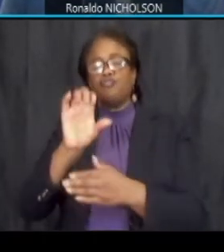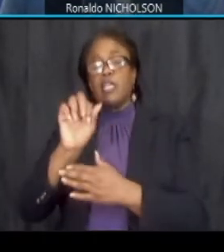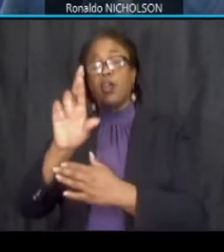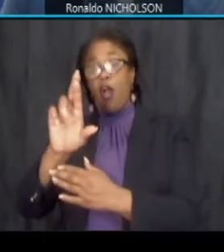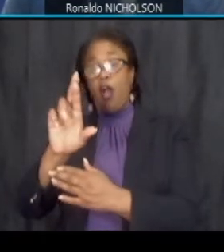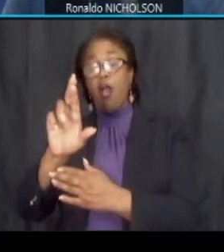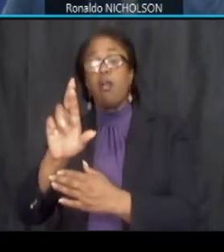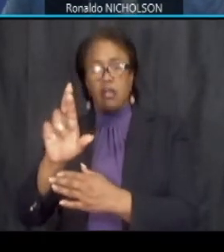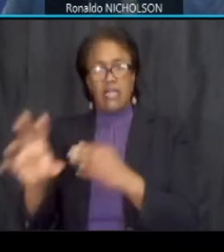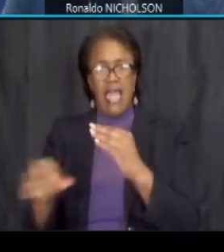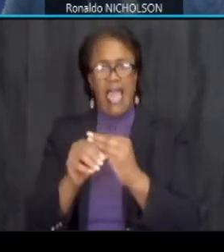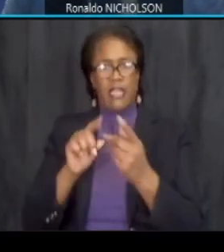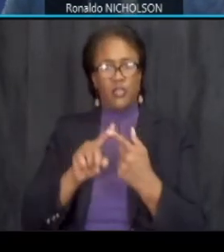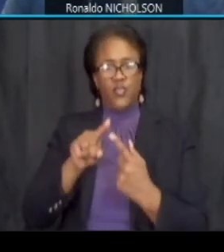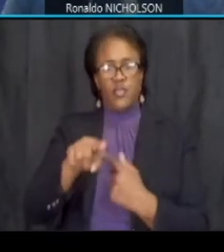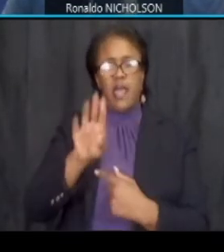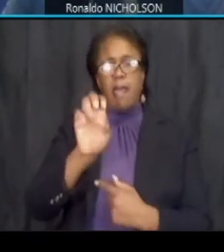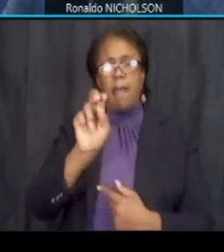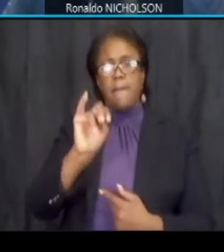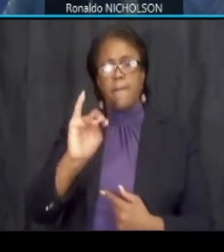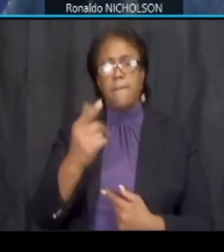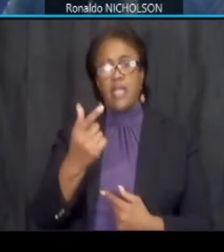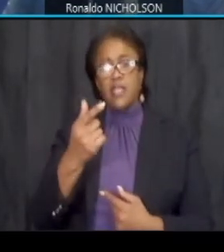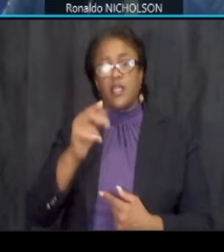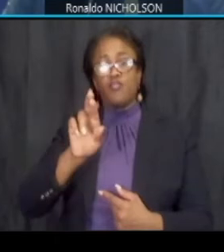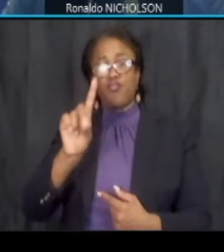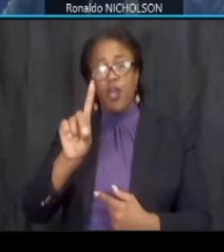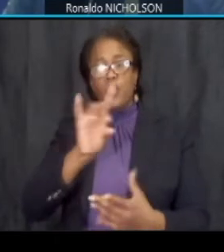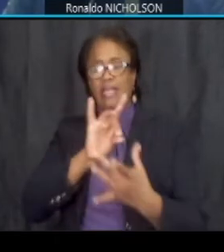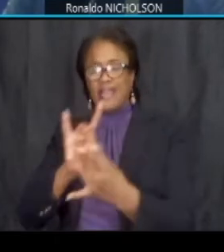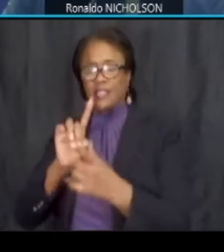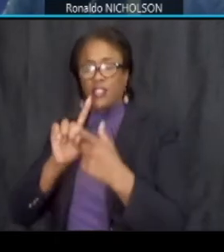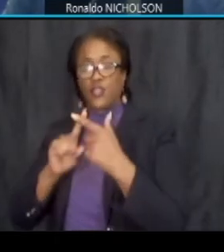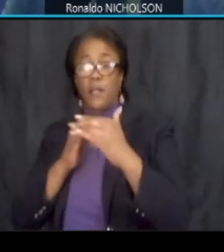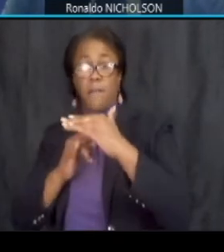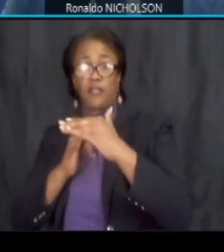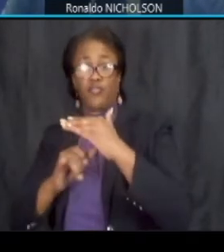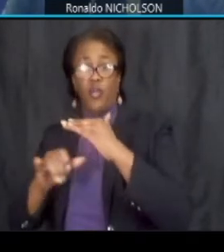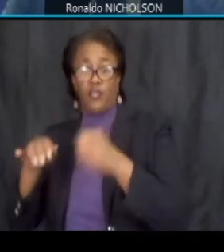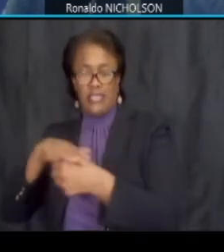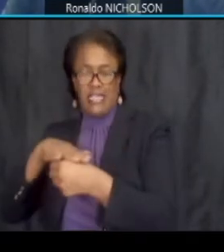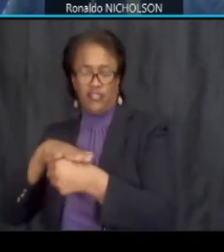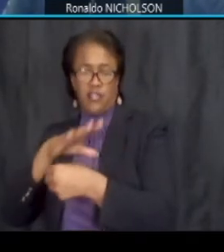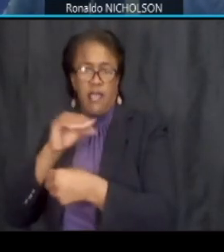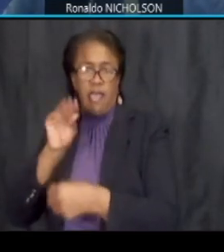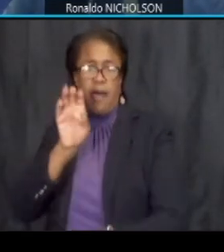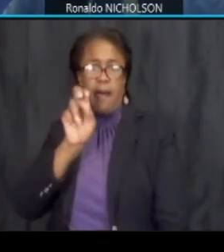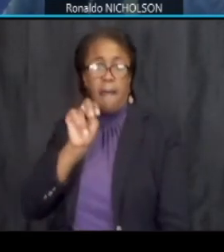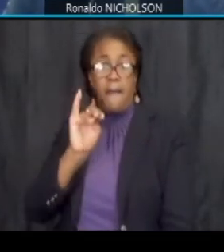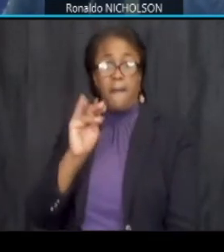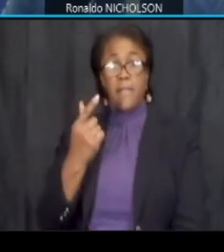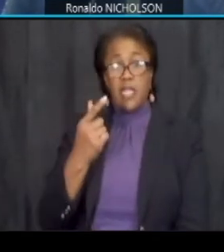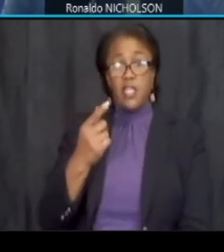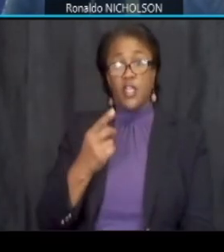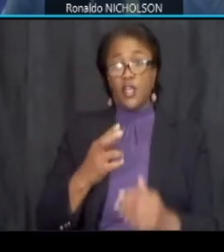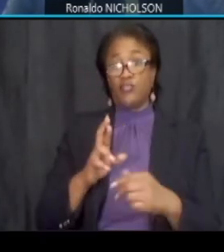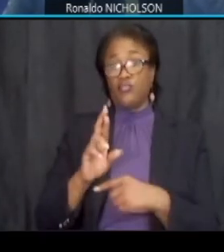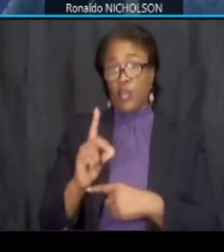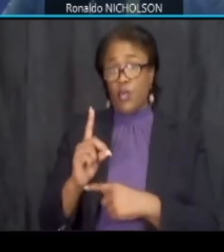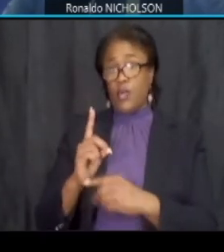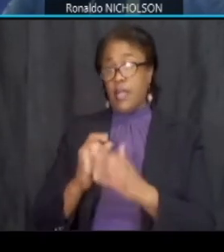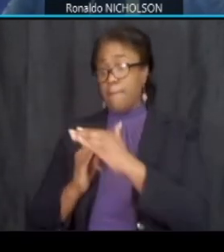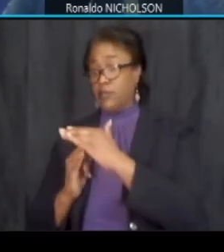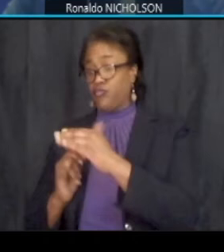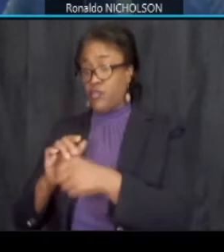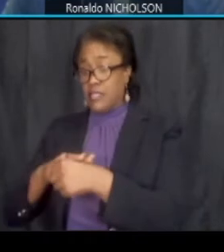road to the benning road metro station and at the benning road metro station we will have a transit